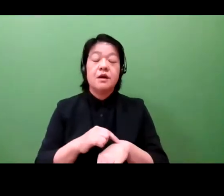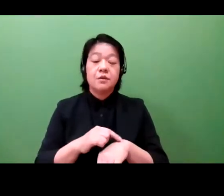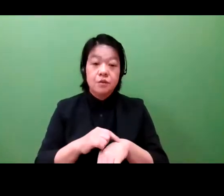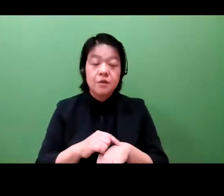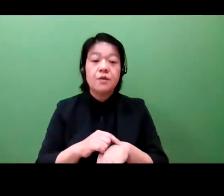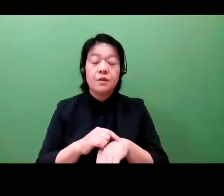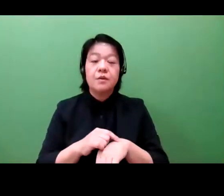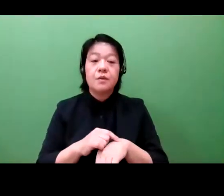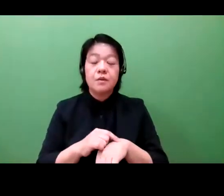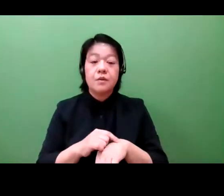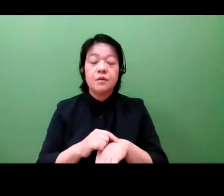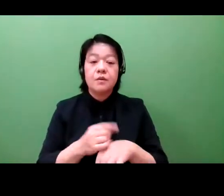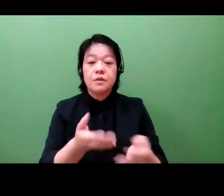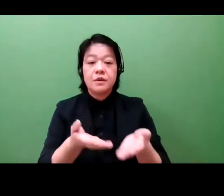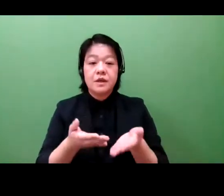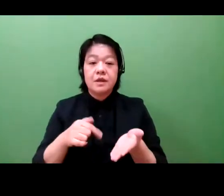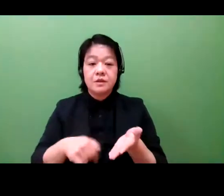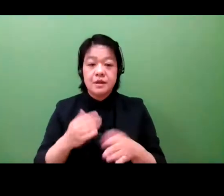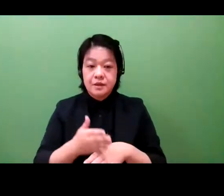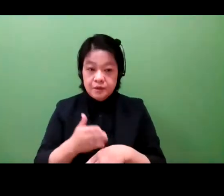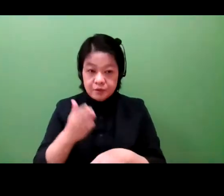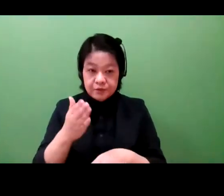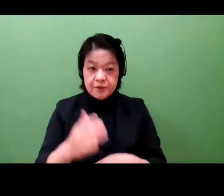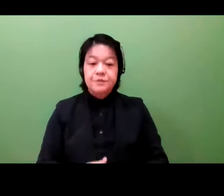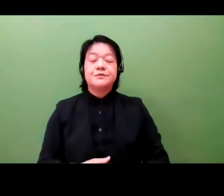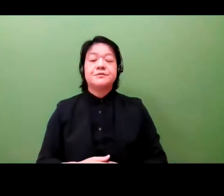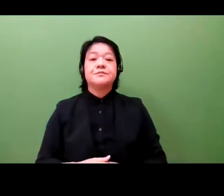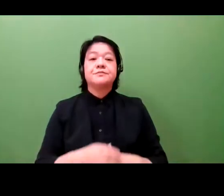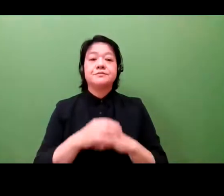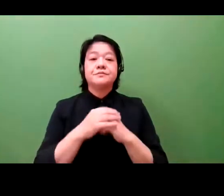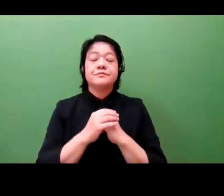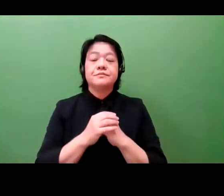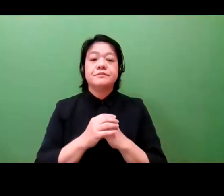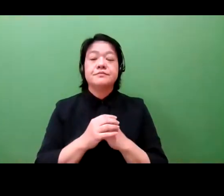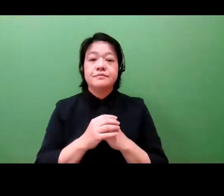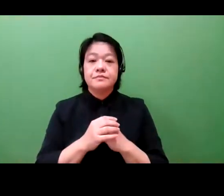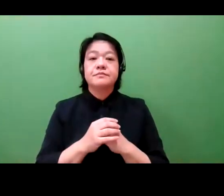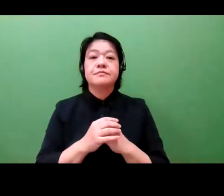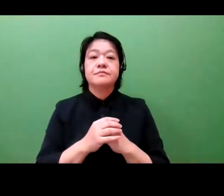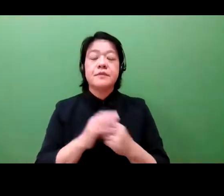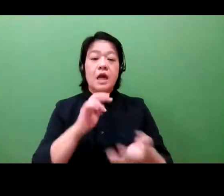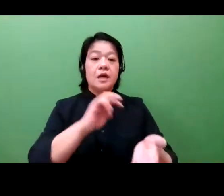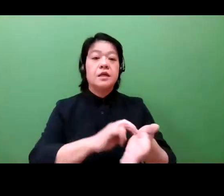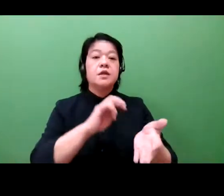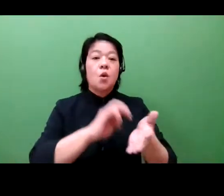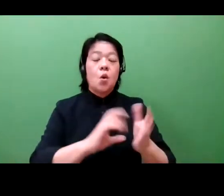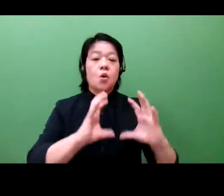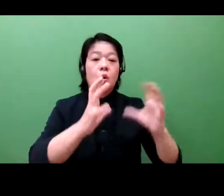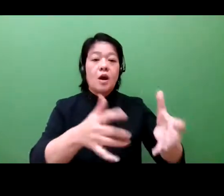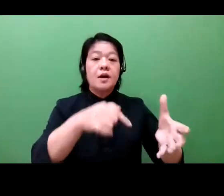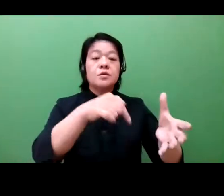As we have seen already, health care innovation has a huge role to play in the post-COVID economy.